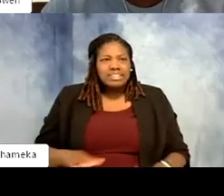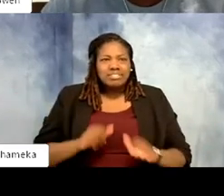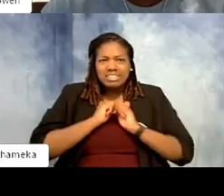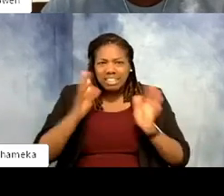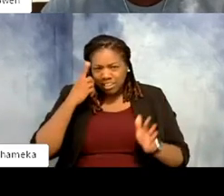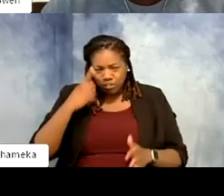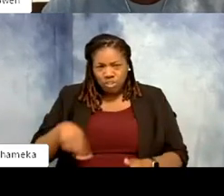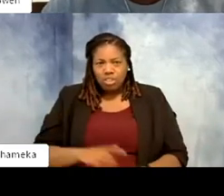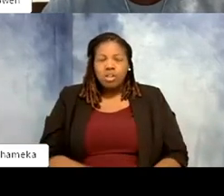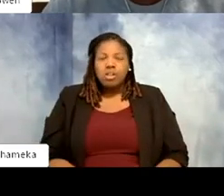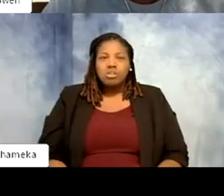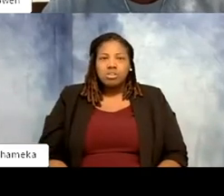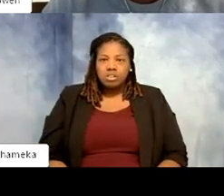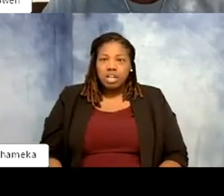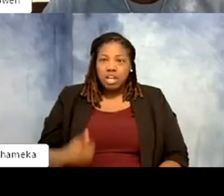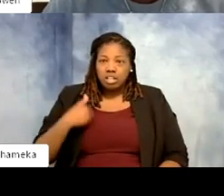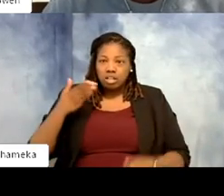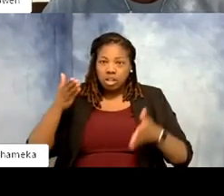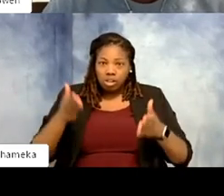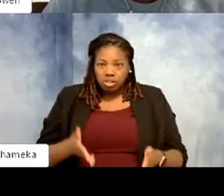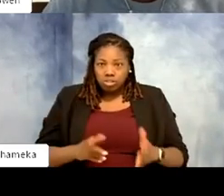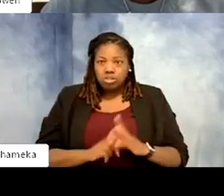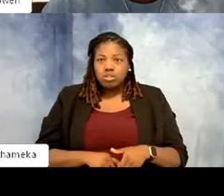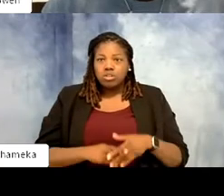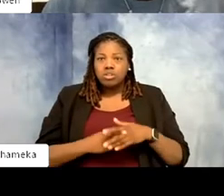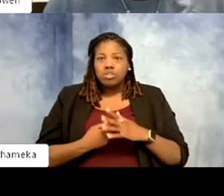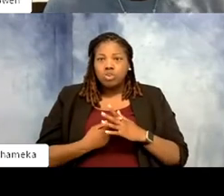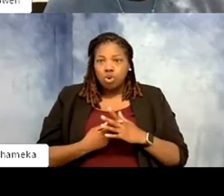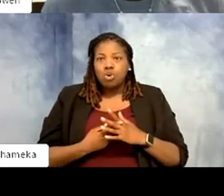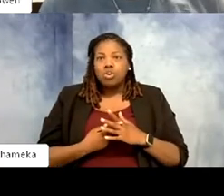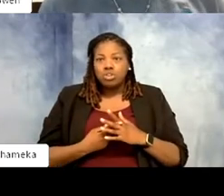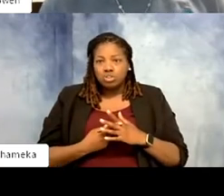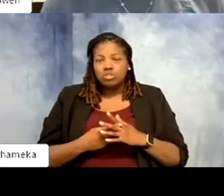So as a young person and then starting and then, like I said, coming to work with the people that